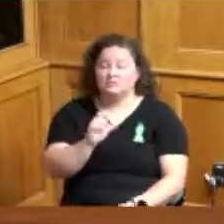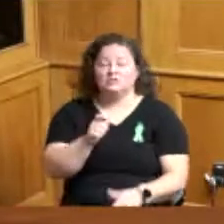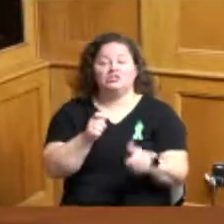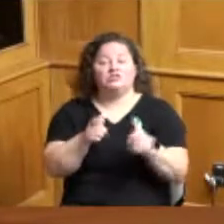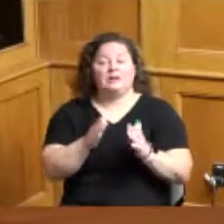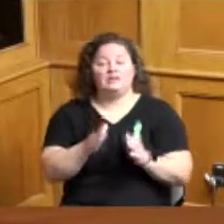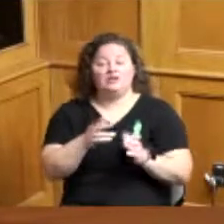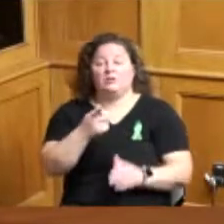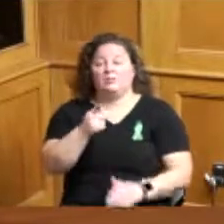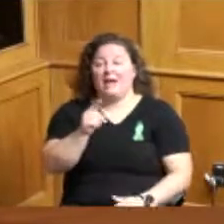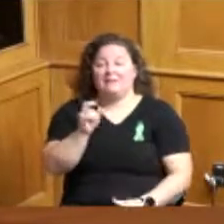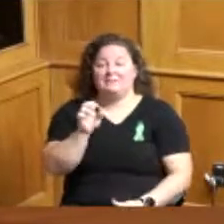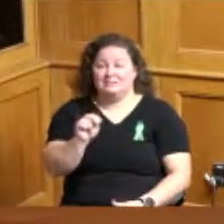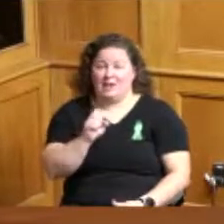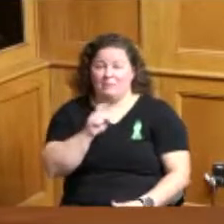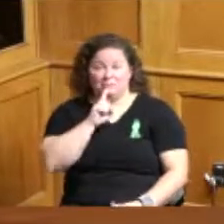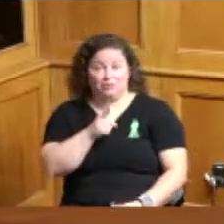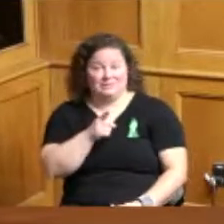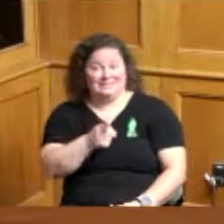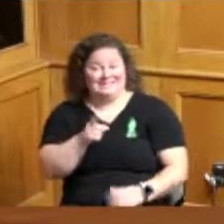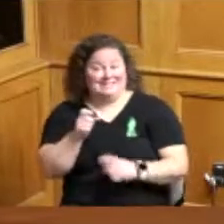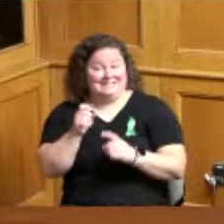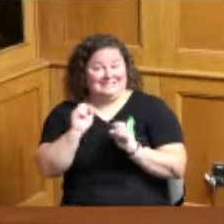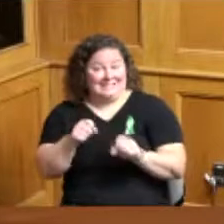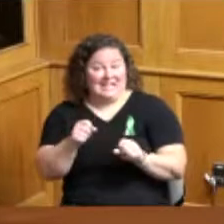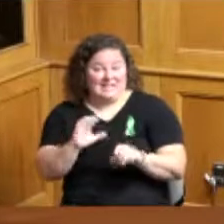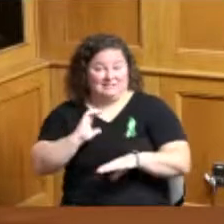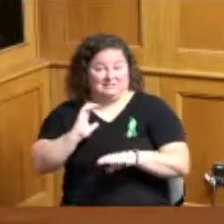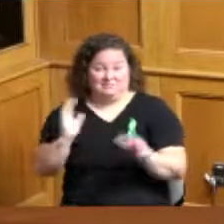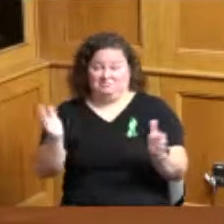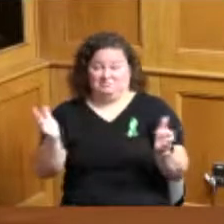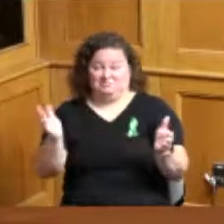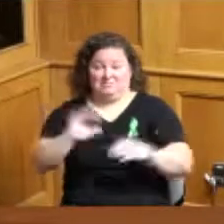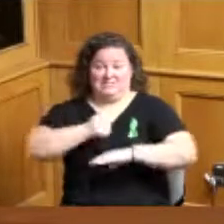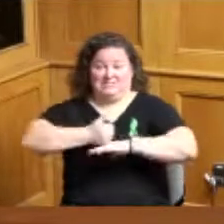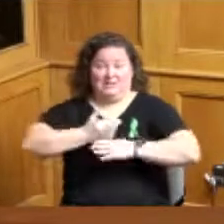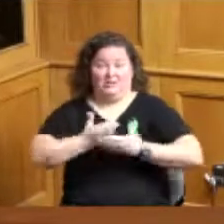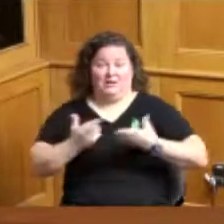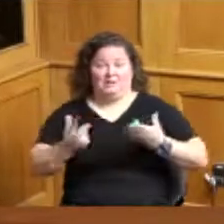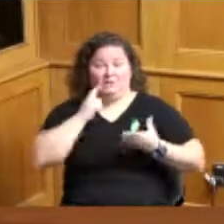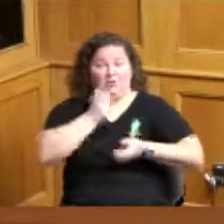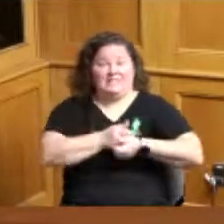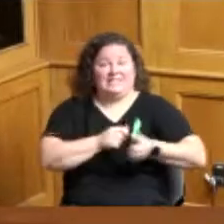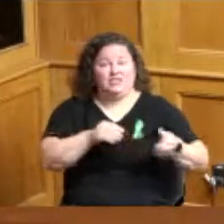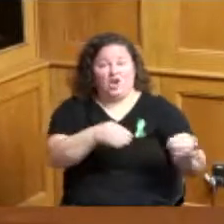team can pull together some basic resources for each office so that as you get calls on this that